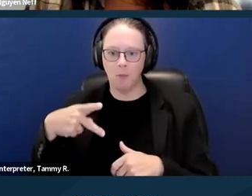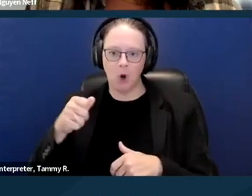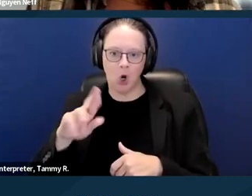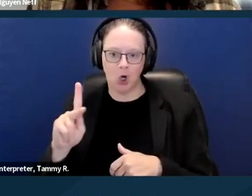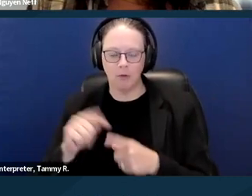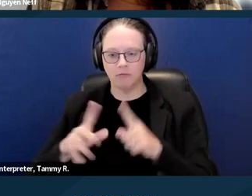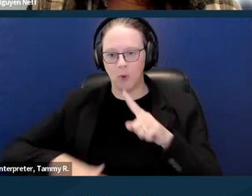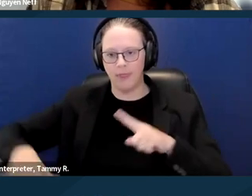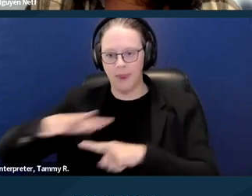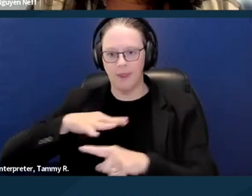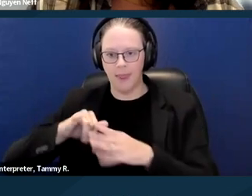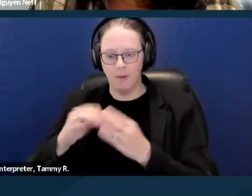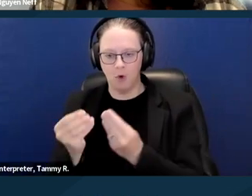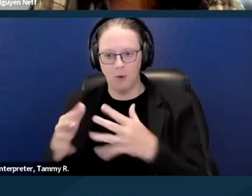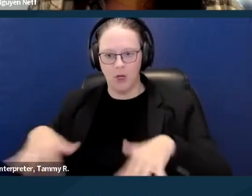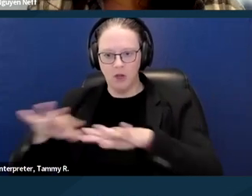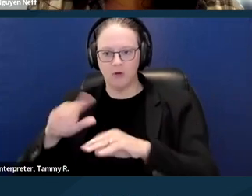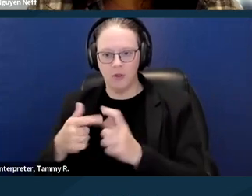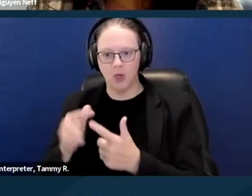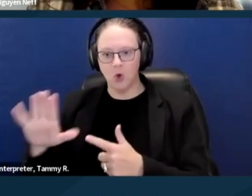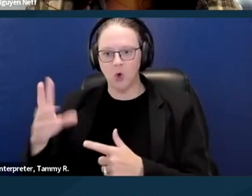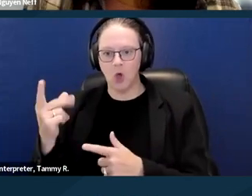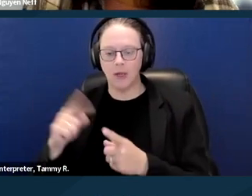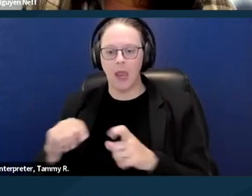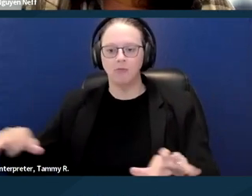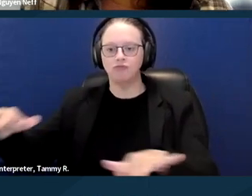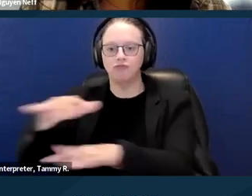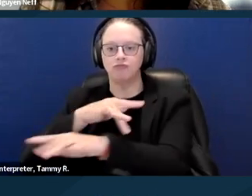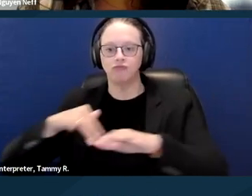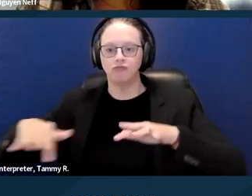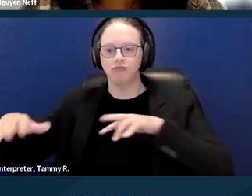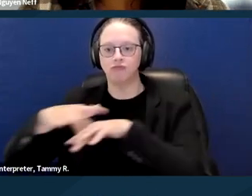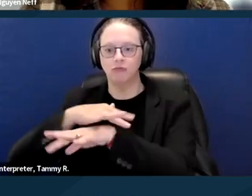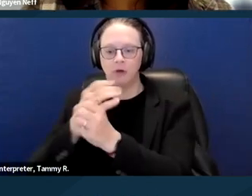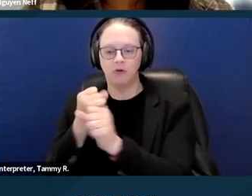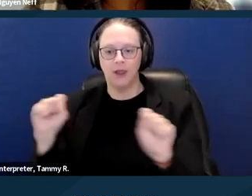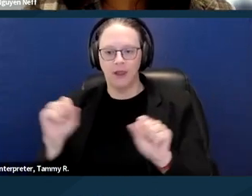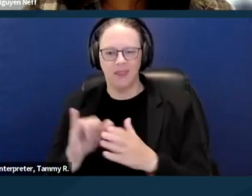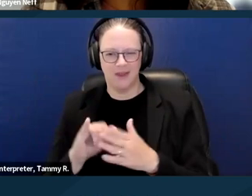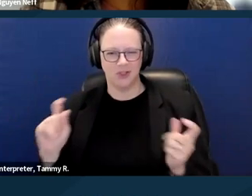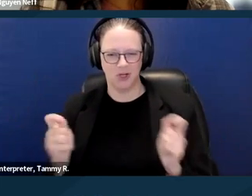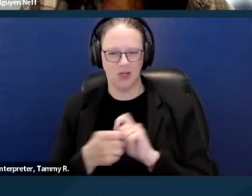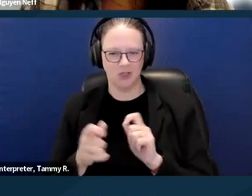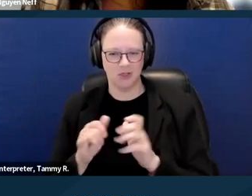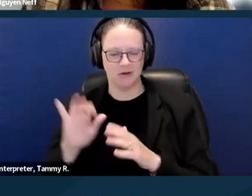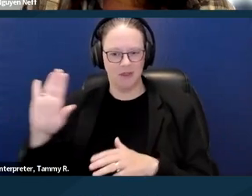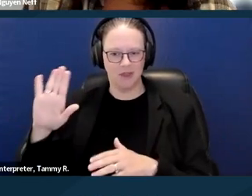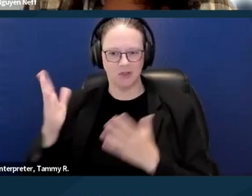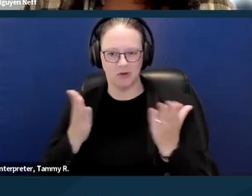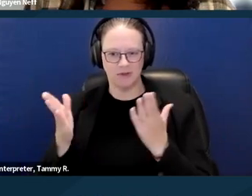or within the property, so that your dog can like roam freely. That might be considered changing the essential nature of the services,